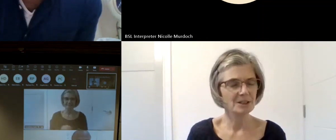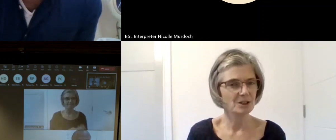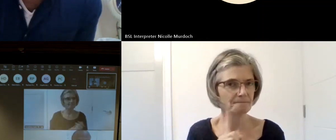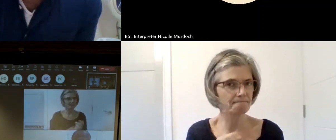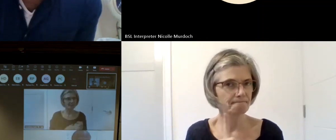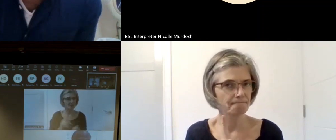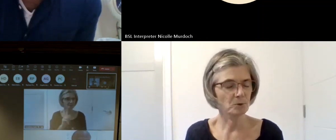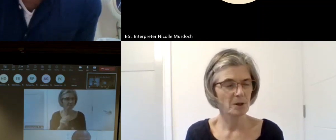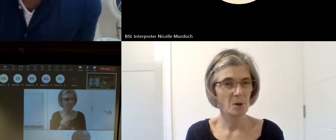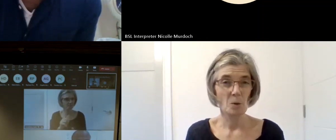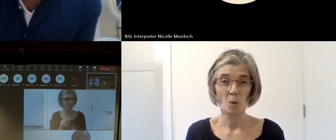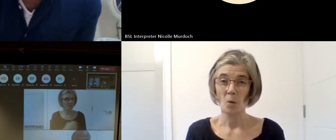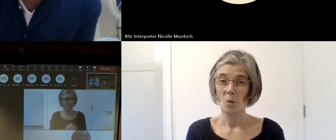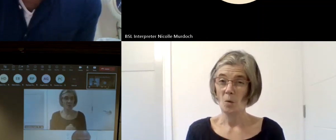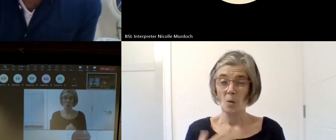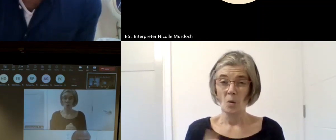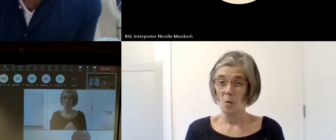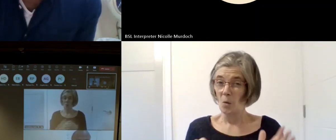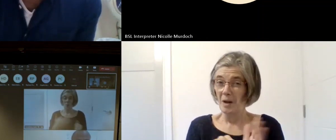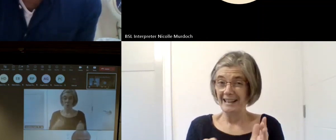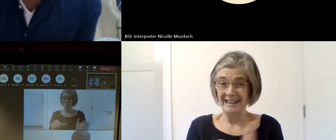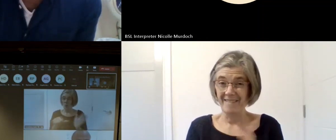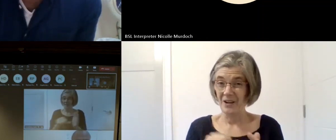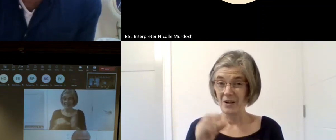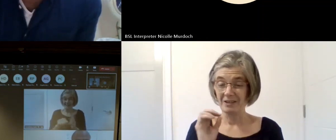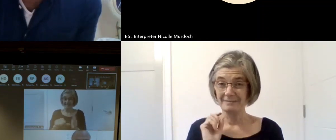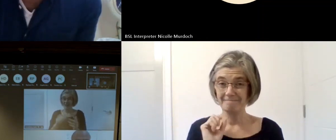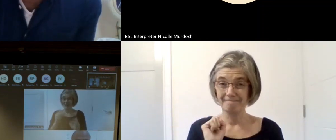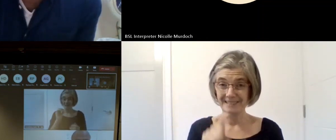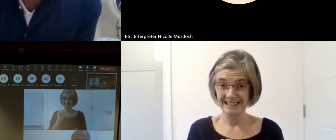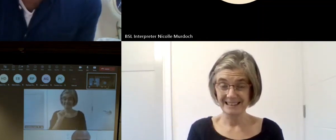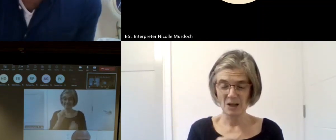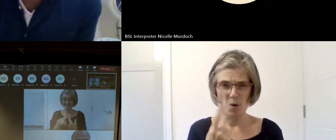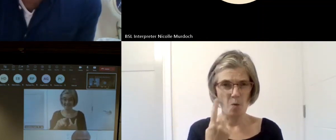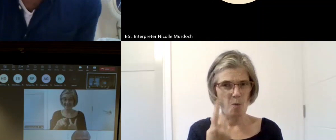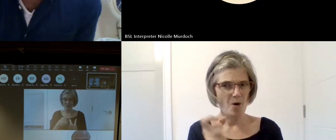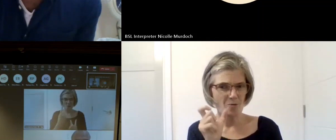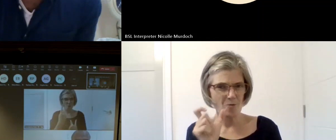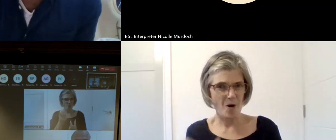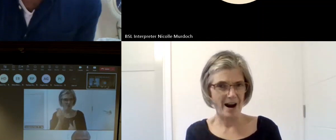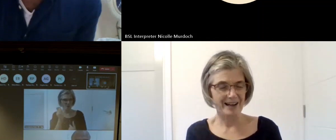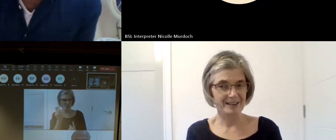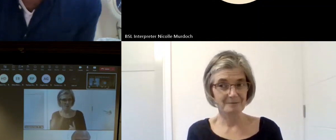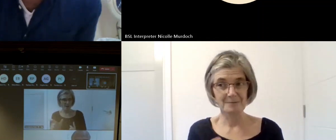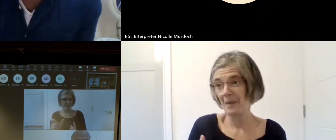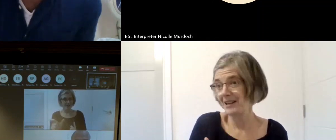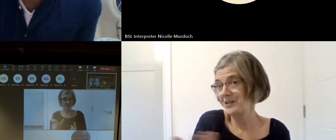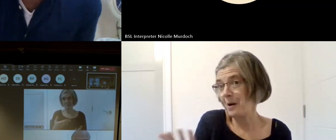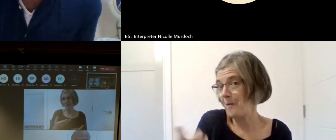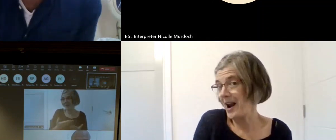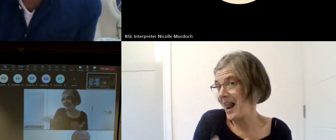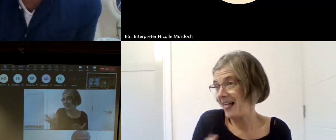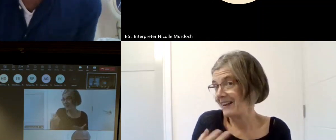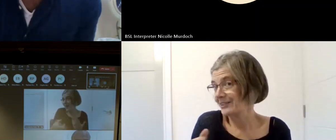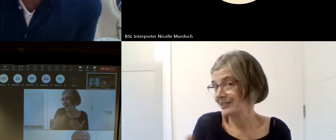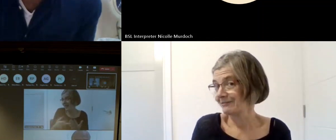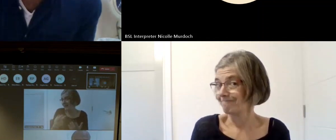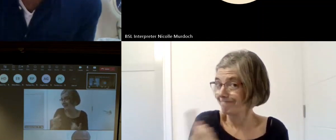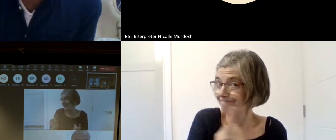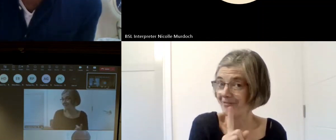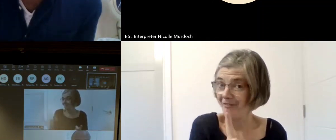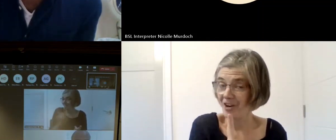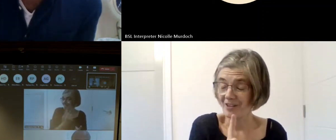question to answer do anyone El a person I can think the question was one word relating to one